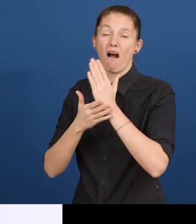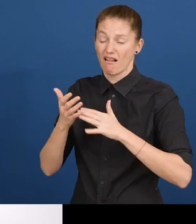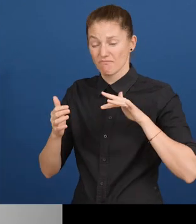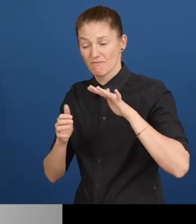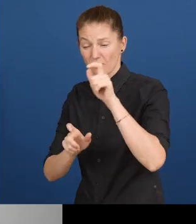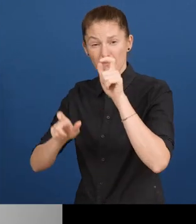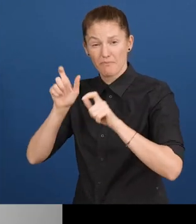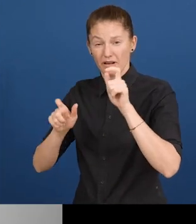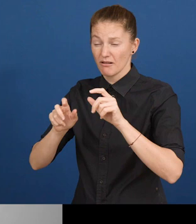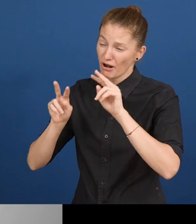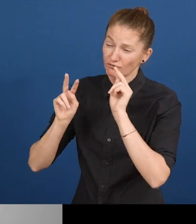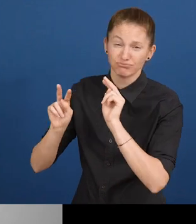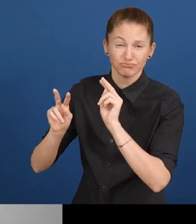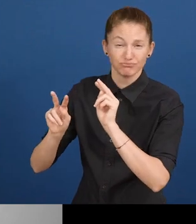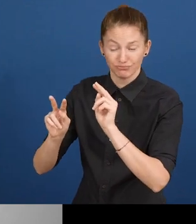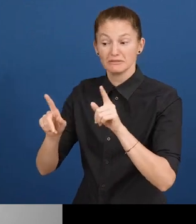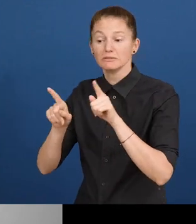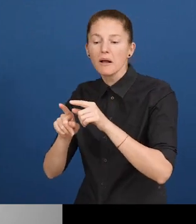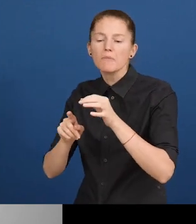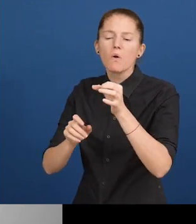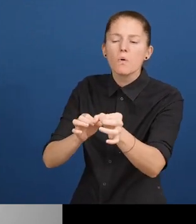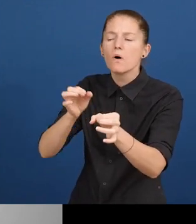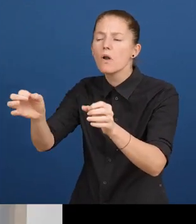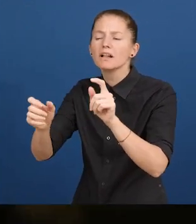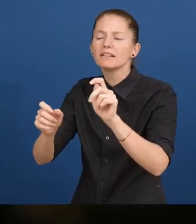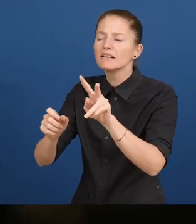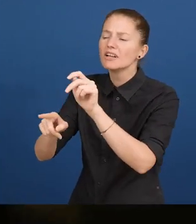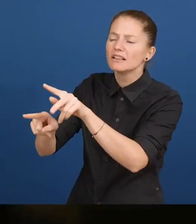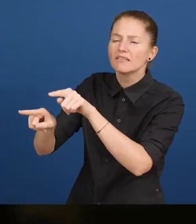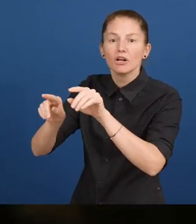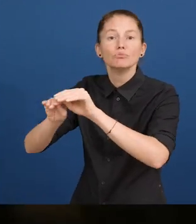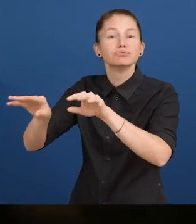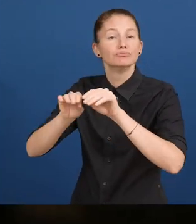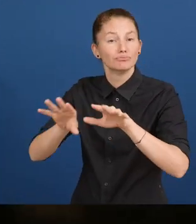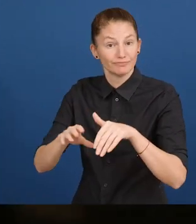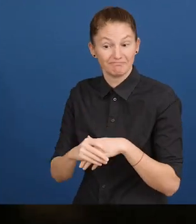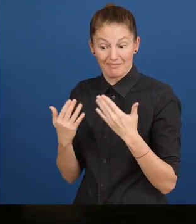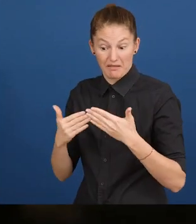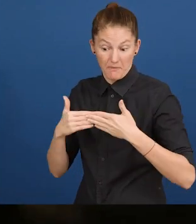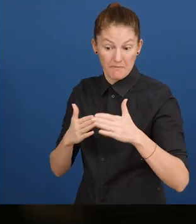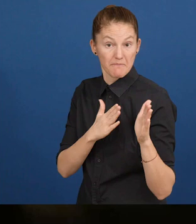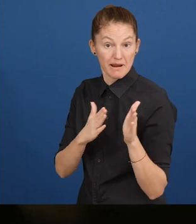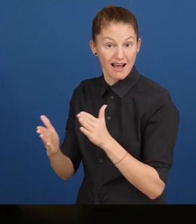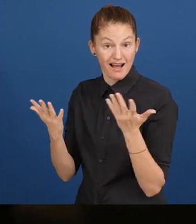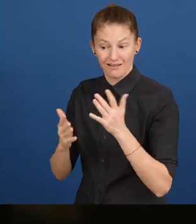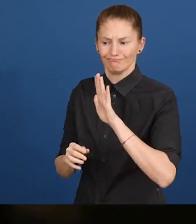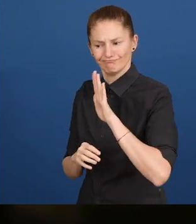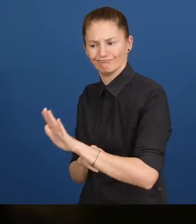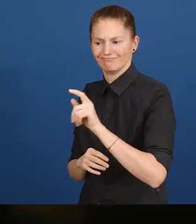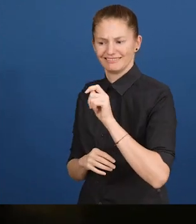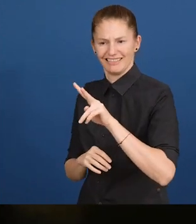the launch of its own TV channel was planned. Simon Marco: "Hi everyone. There are some great news.